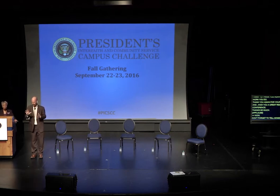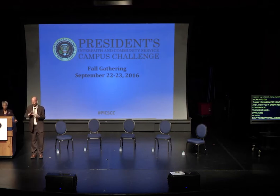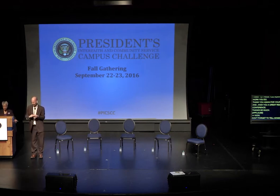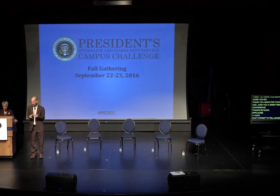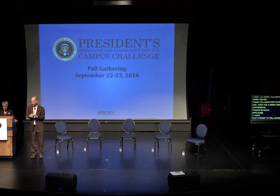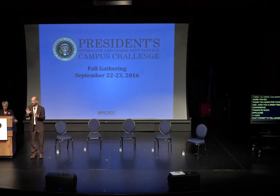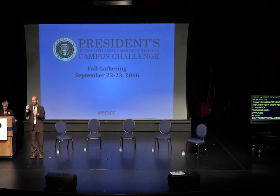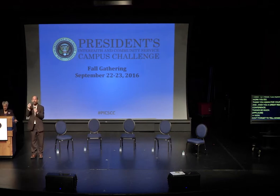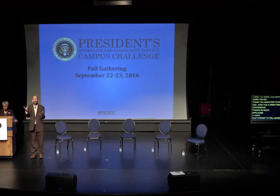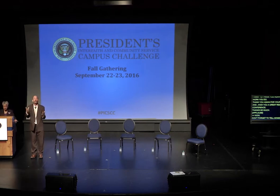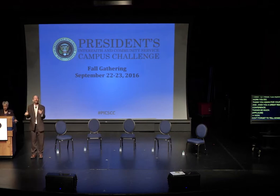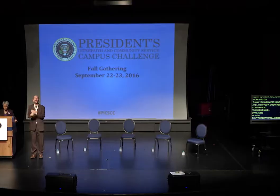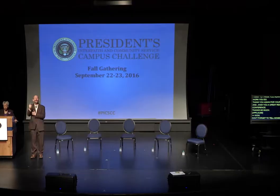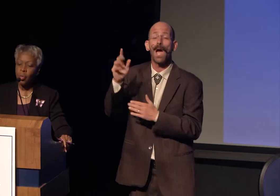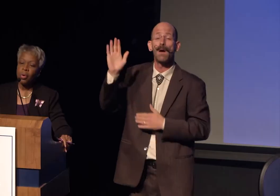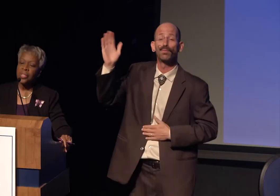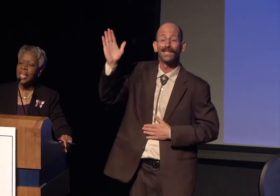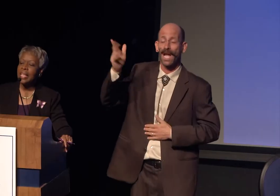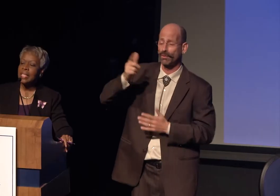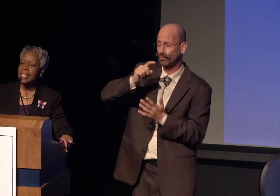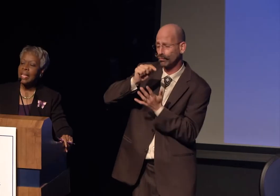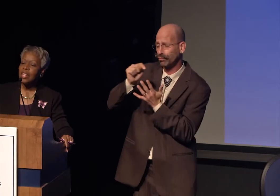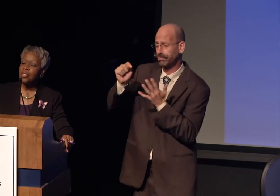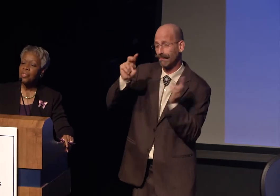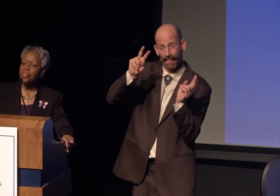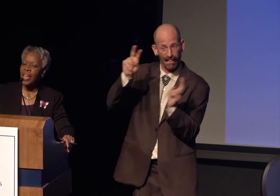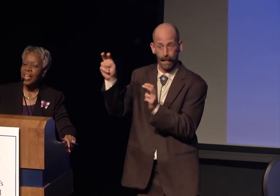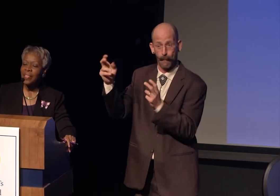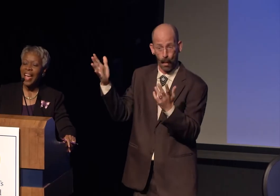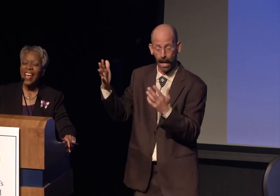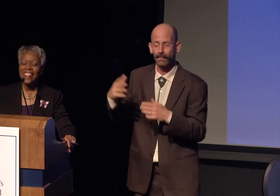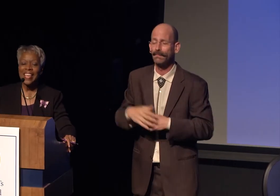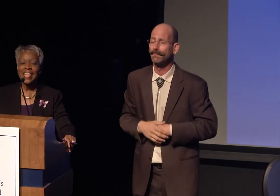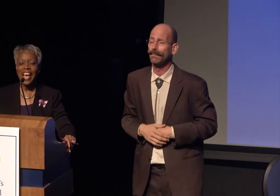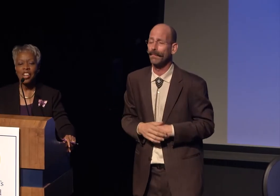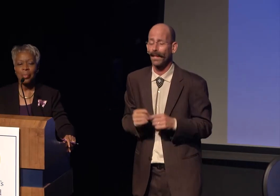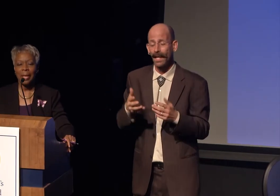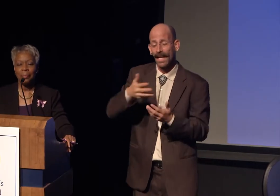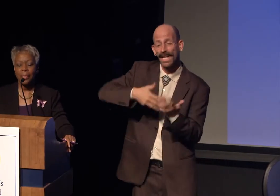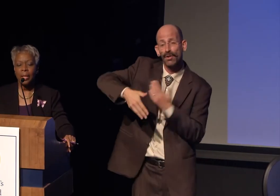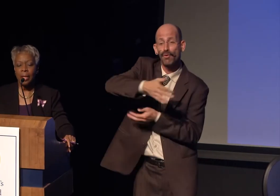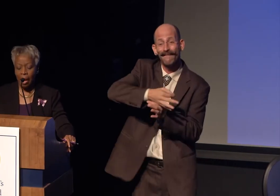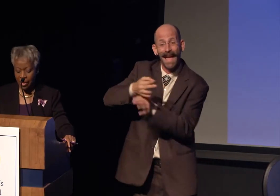so what works in interfaith and the academy.